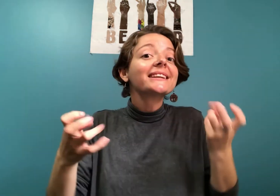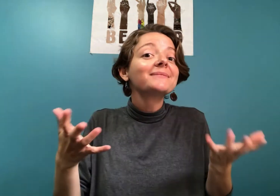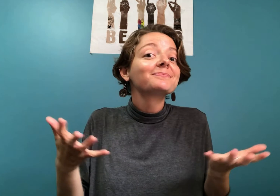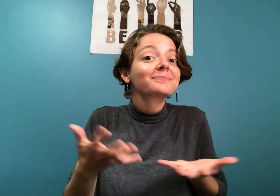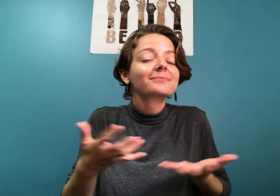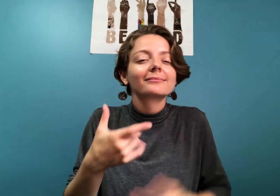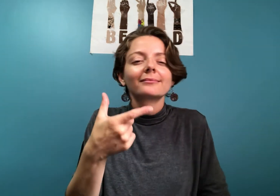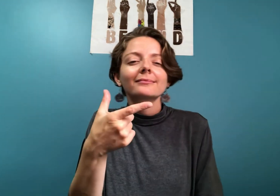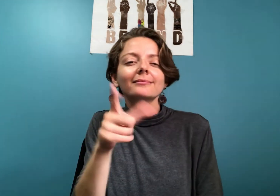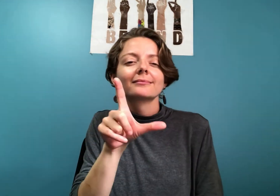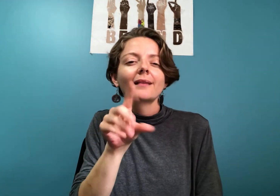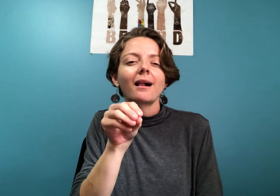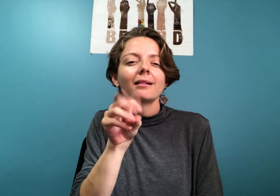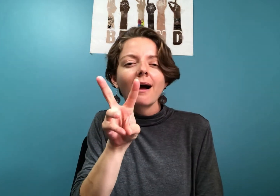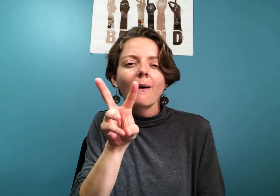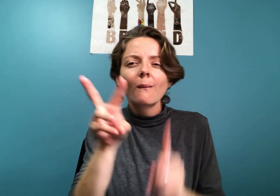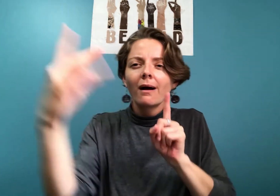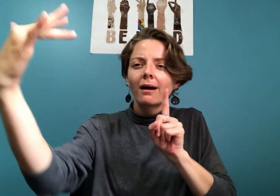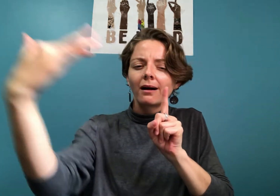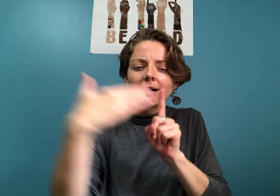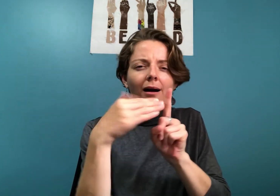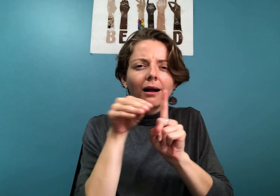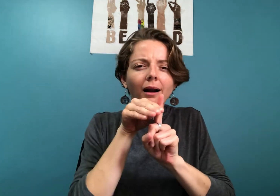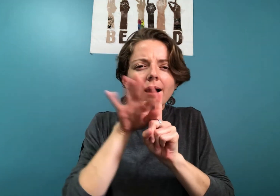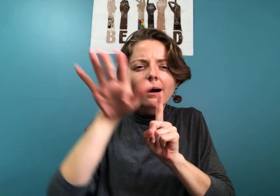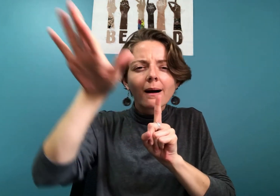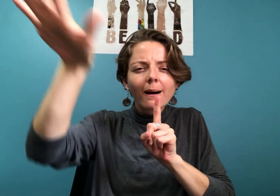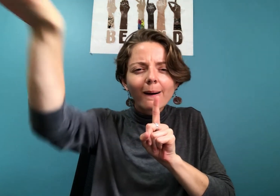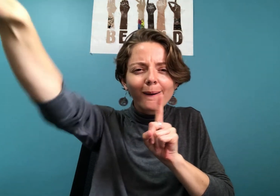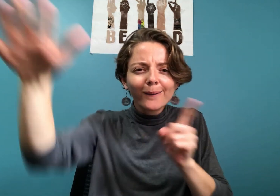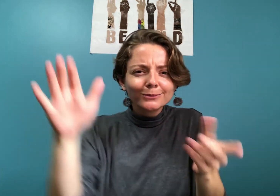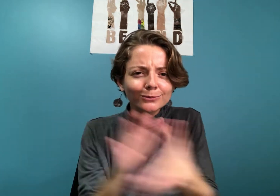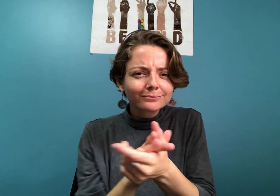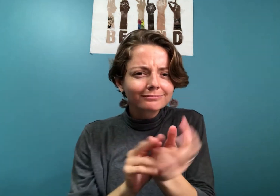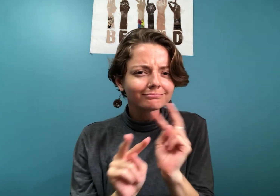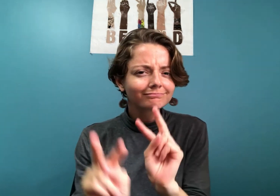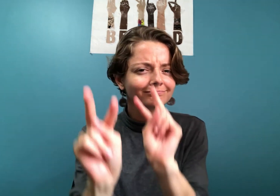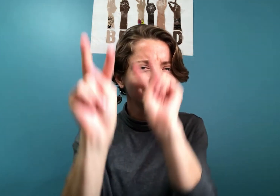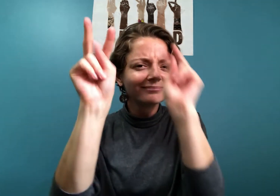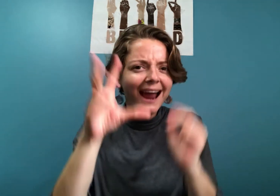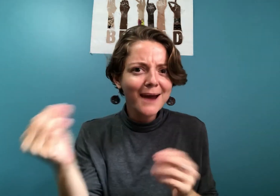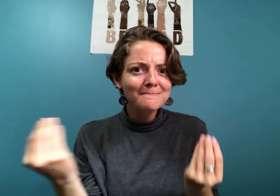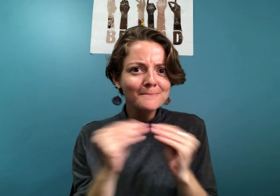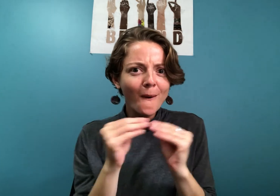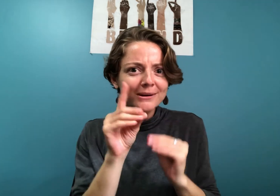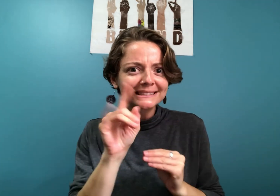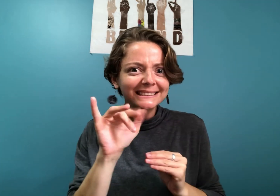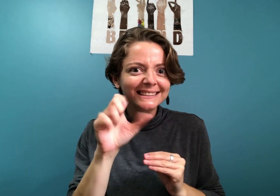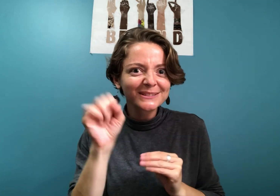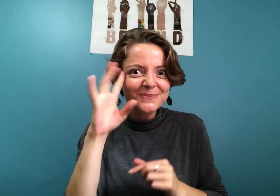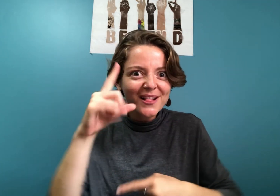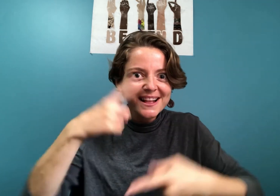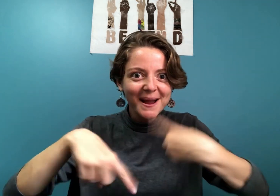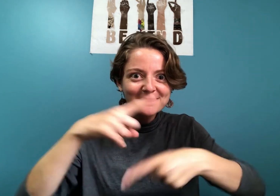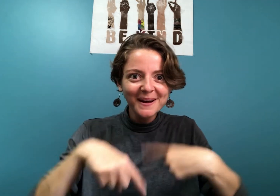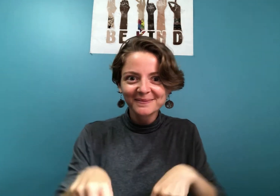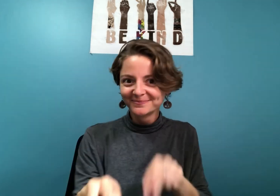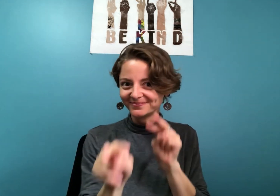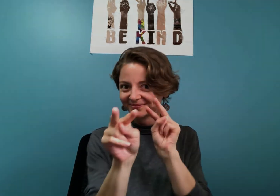The theme of this camp is to GLOW. Stay tuned. More Details Forthcoming!